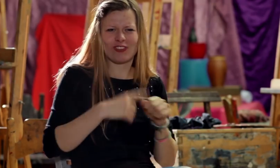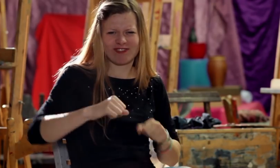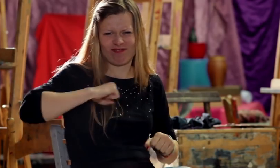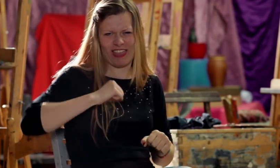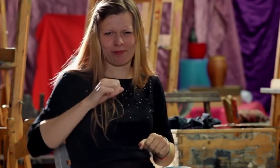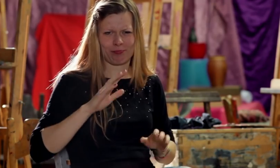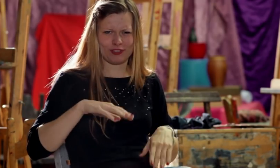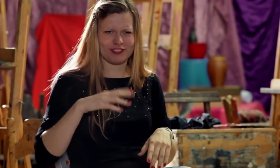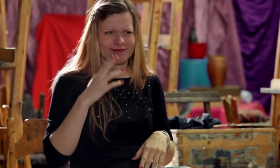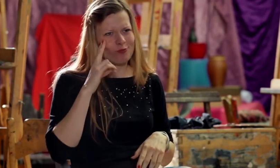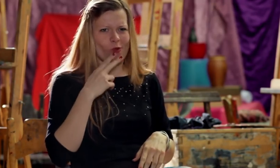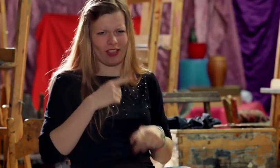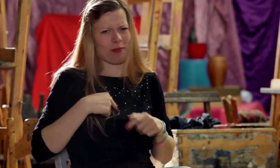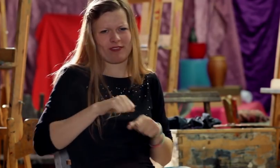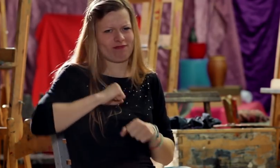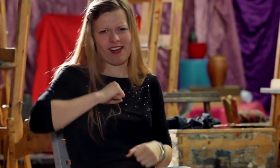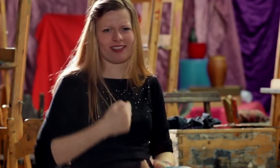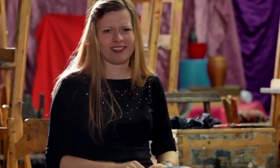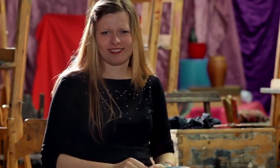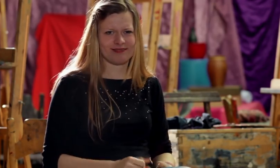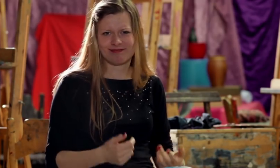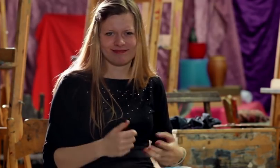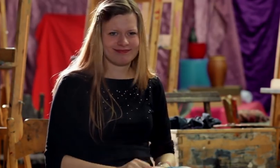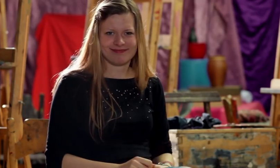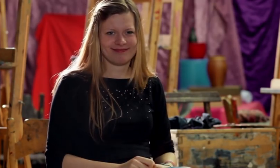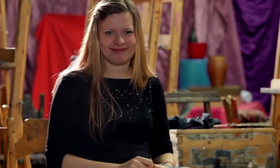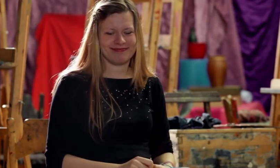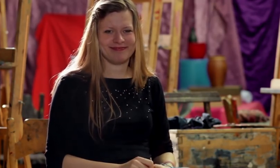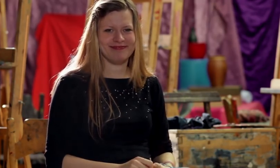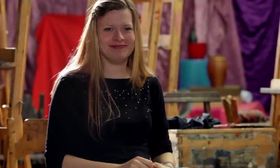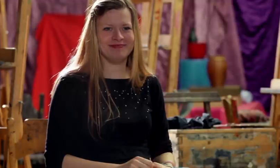I think that it is cool to be Deaf, for me it is cool.